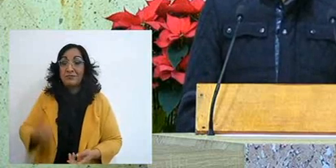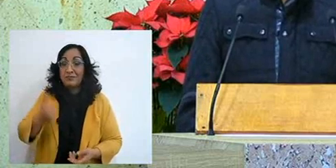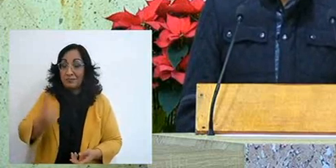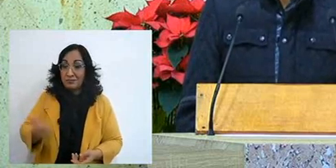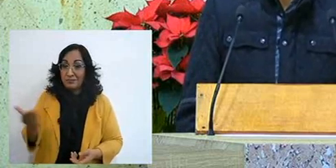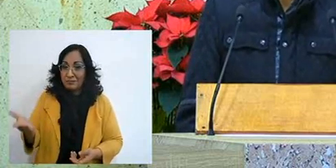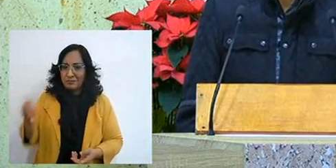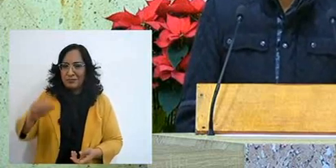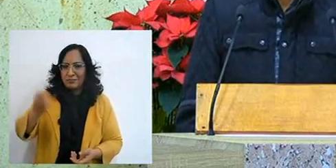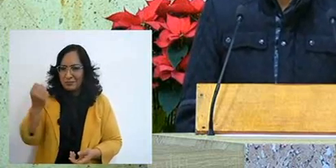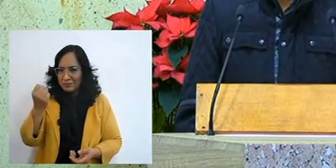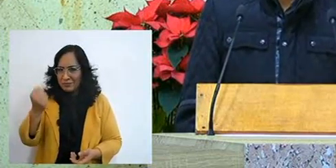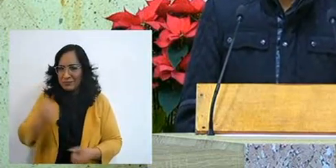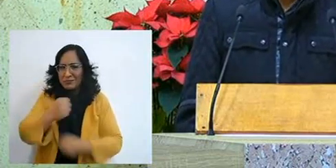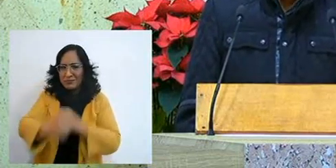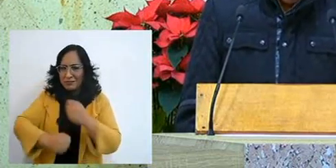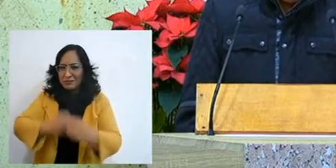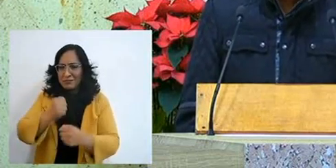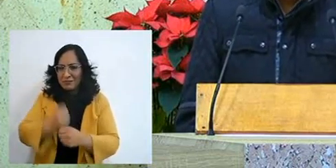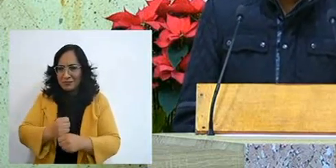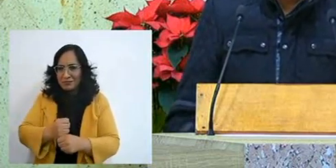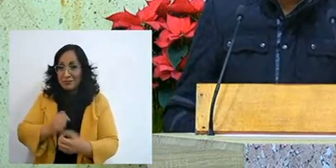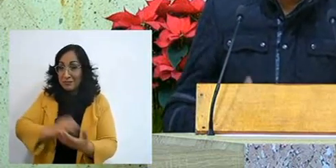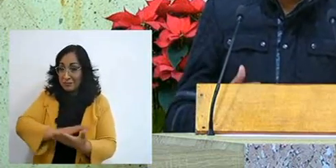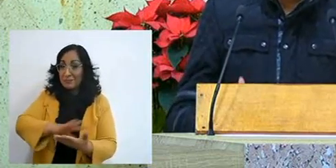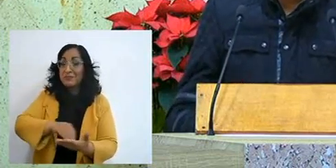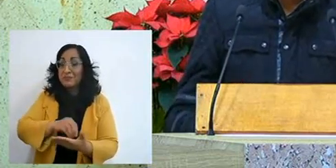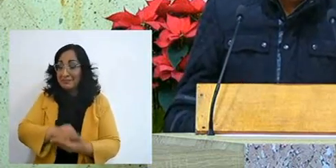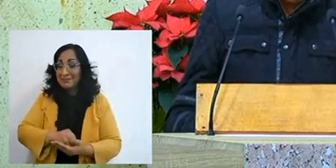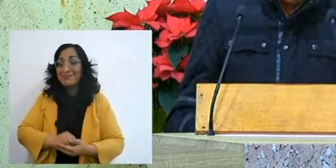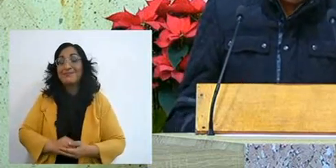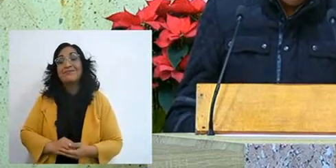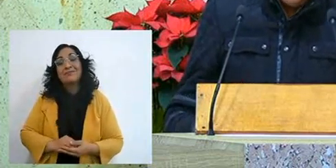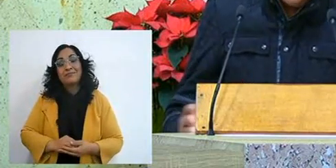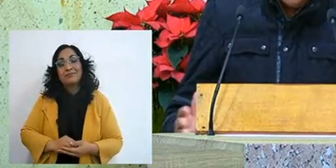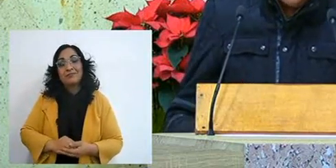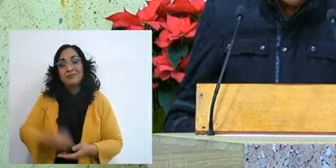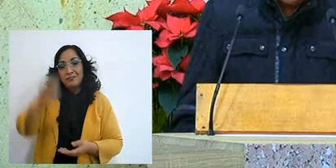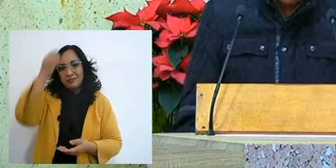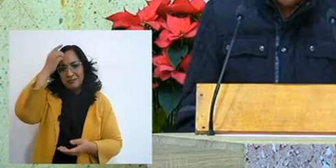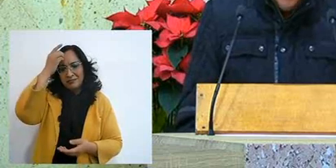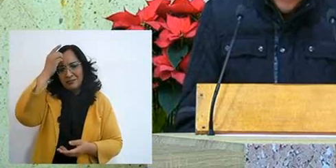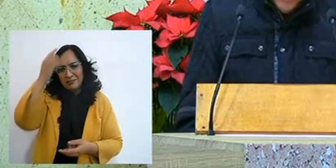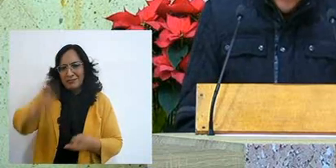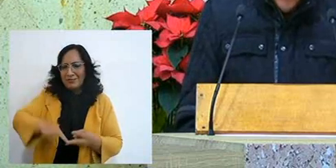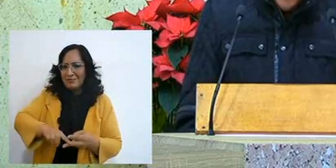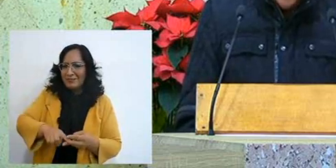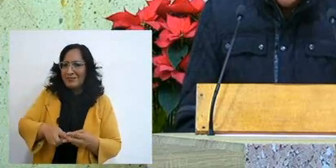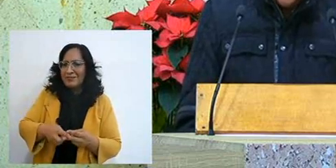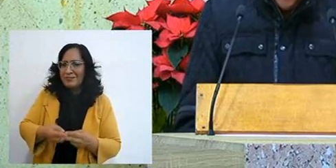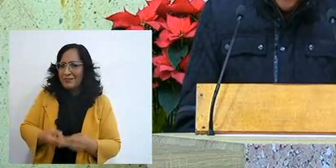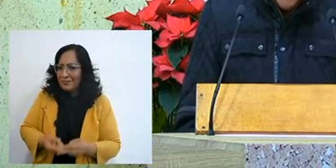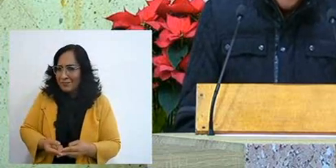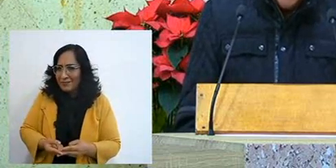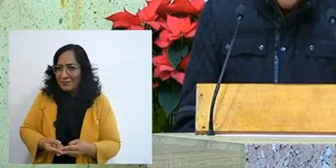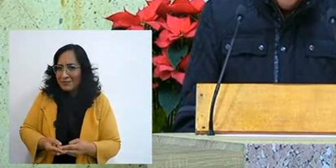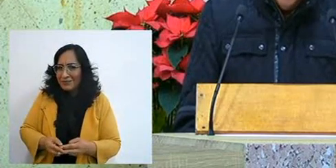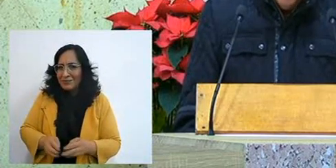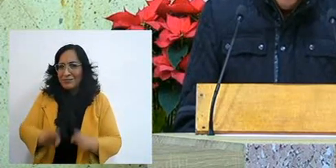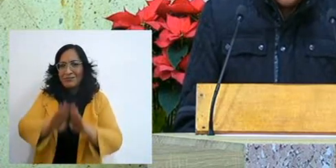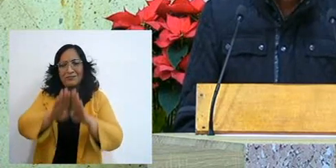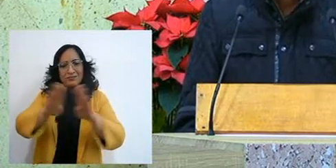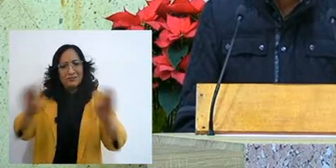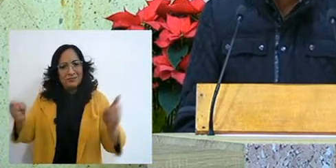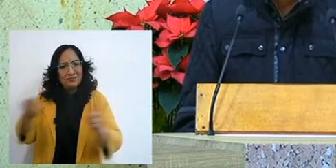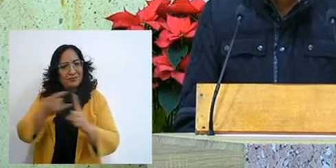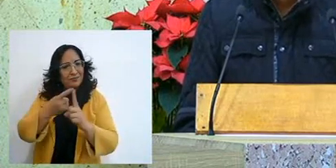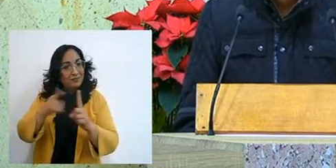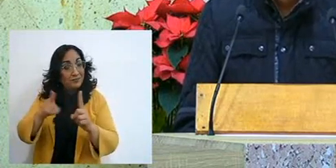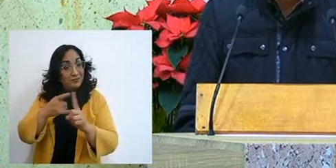and the Lord began to supply, began to open doors and at that time I saw so many wonders,